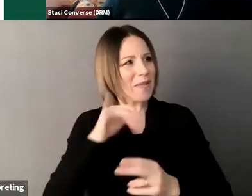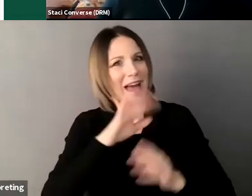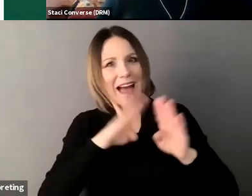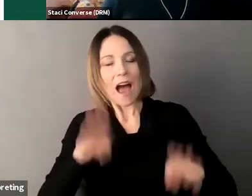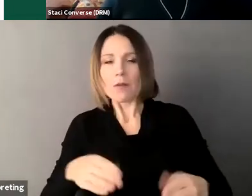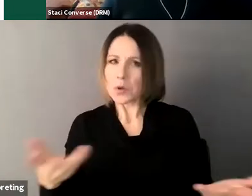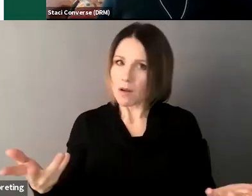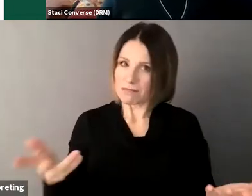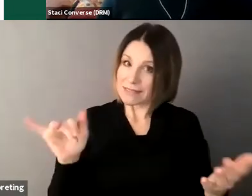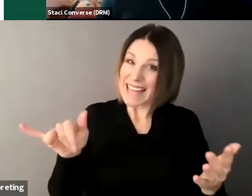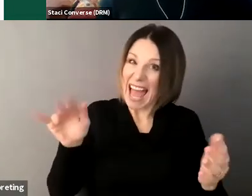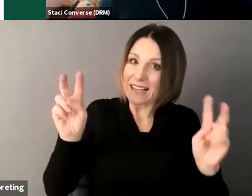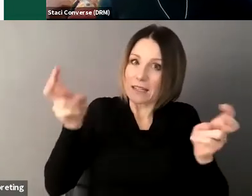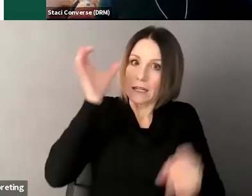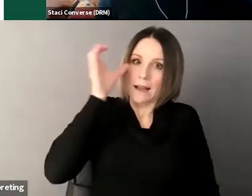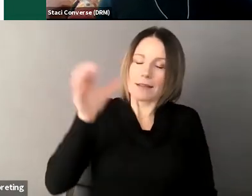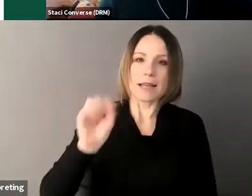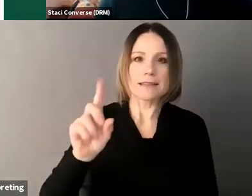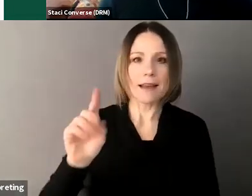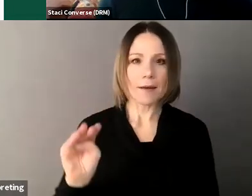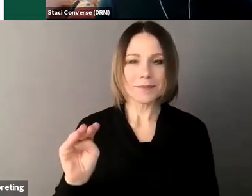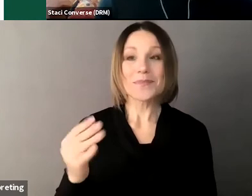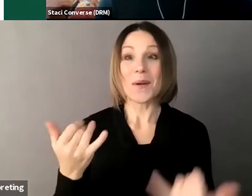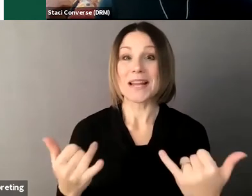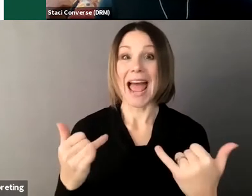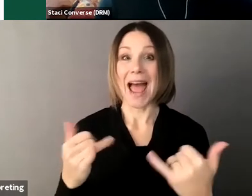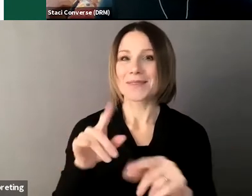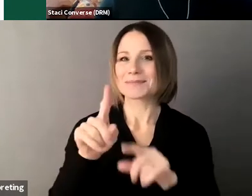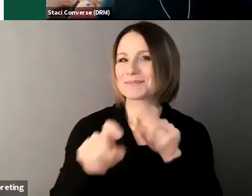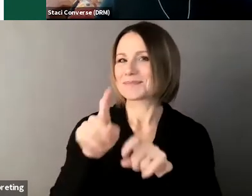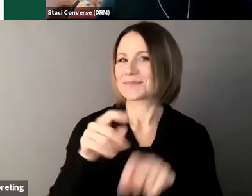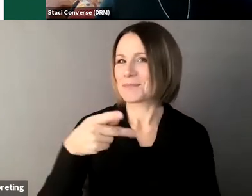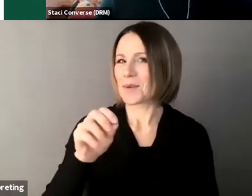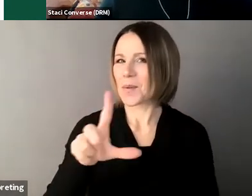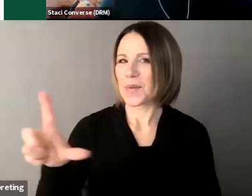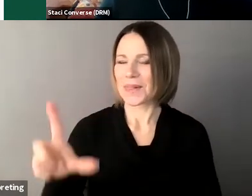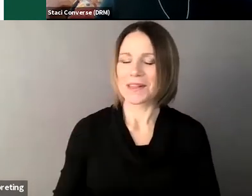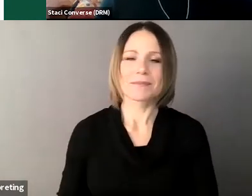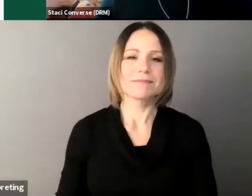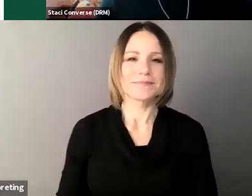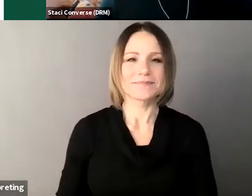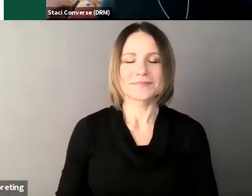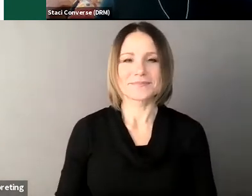and now we have a poll